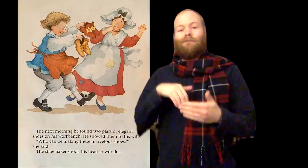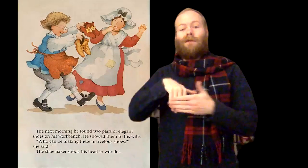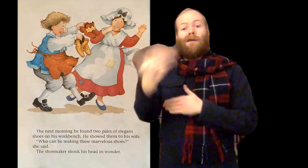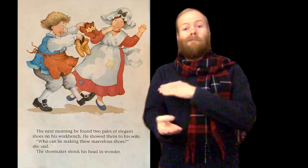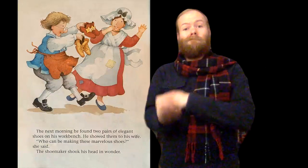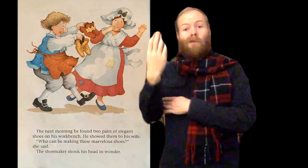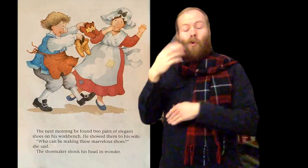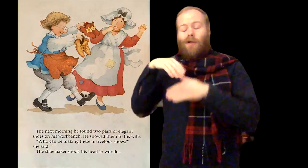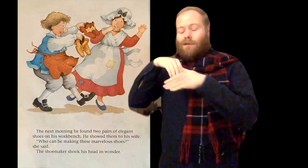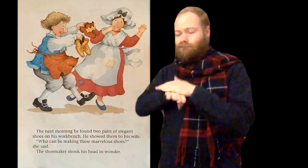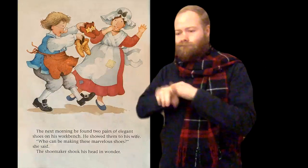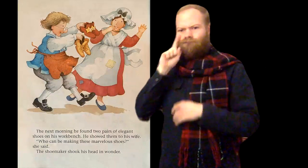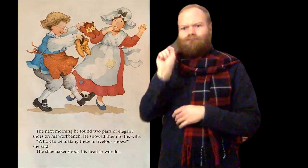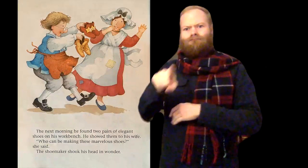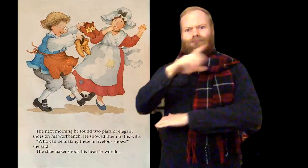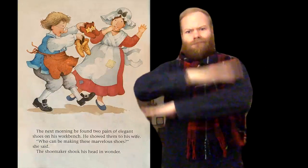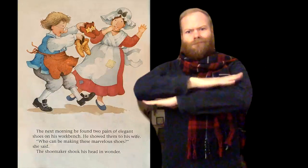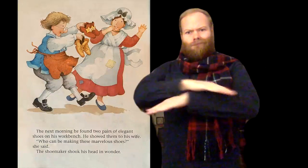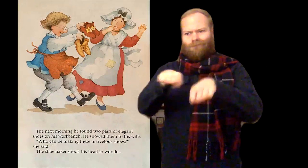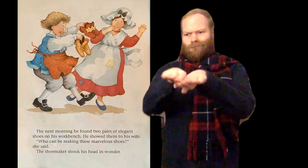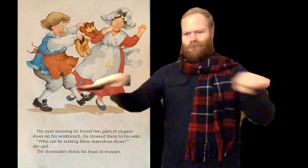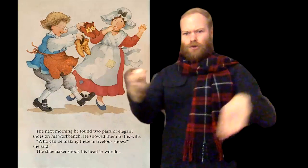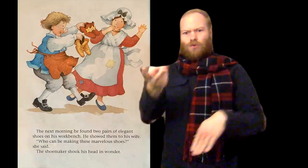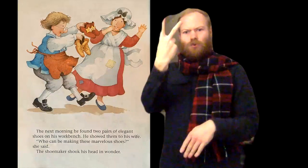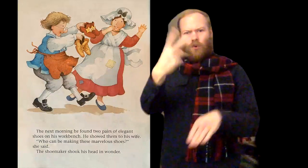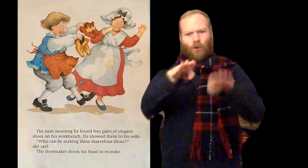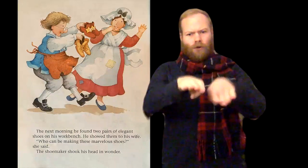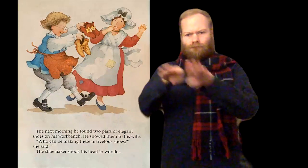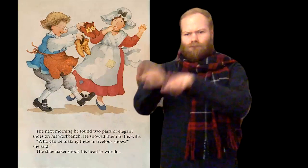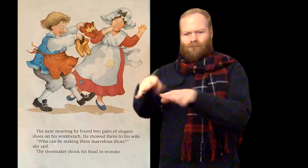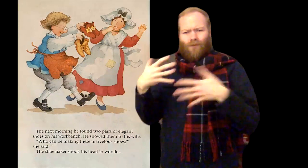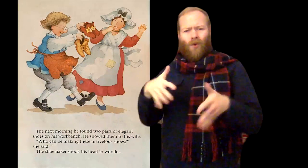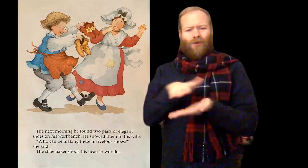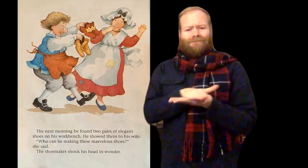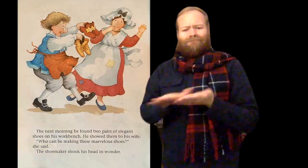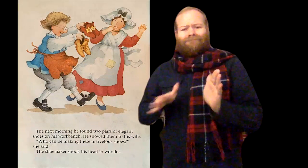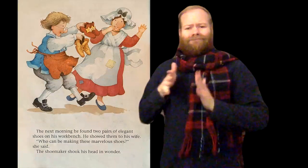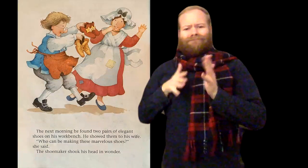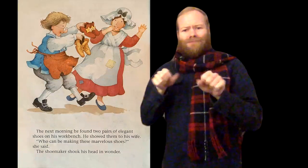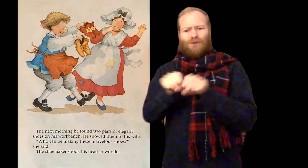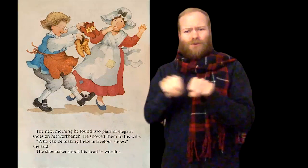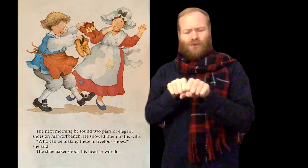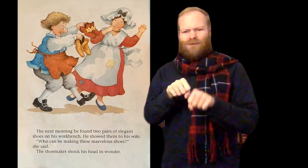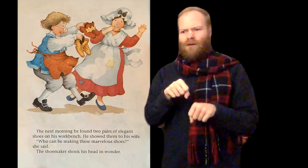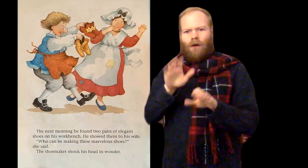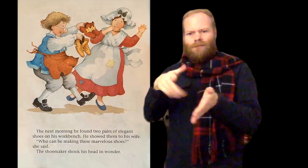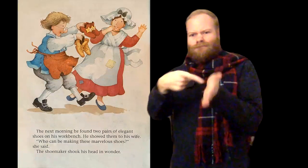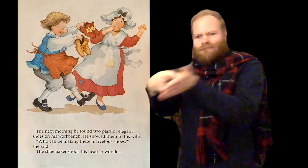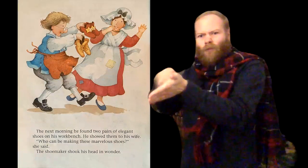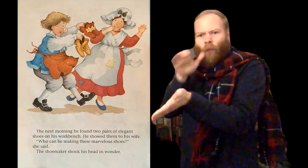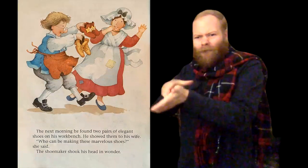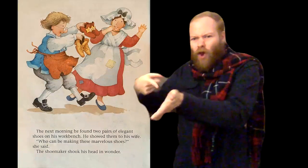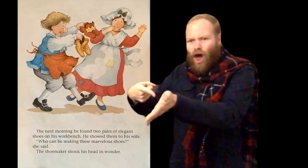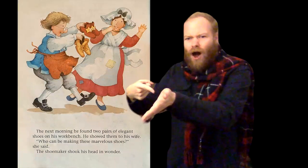The next morning he found two pairs of elegant shoes on his workbench. He showed them to his wife.